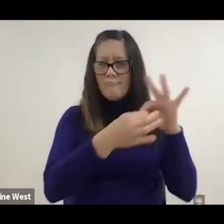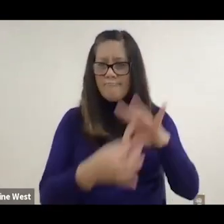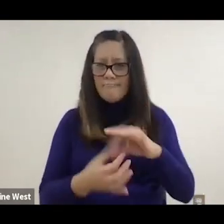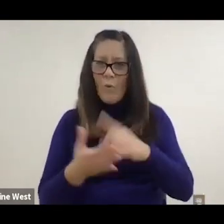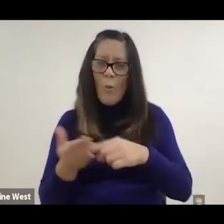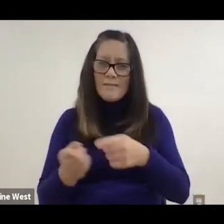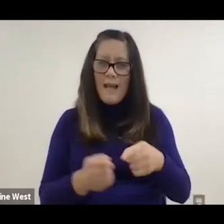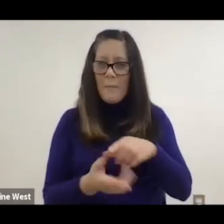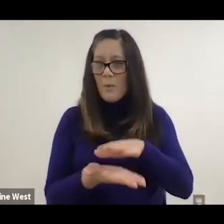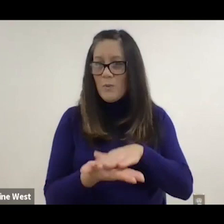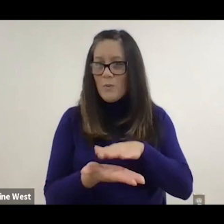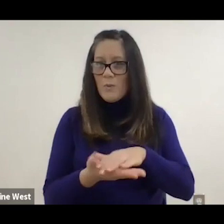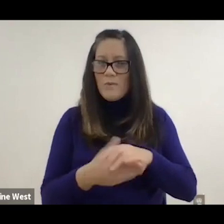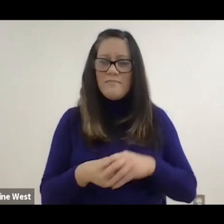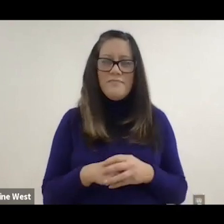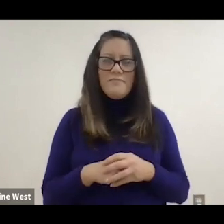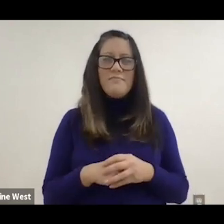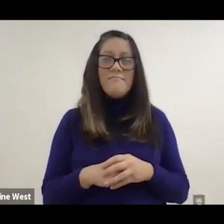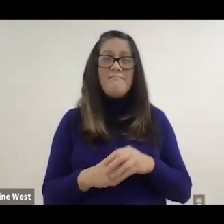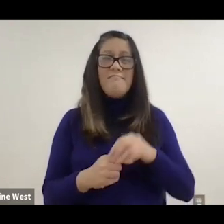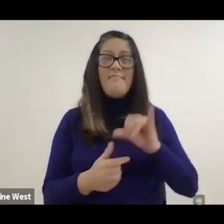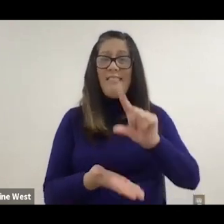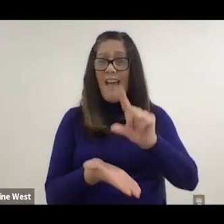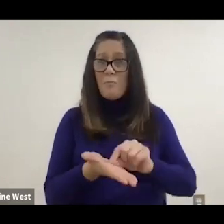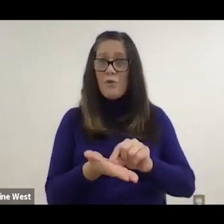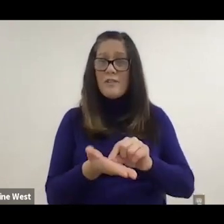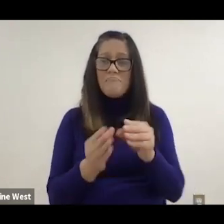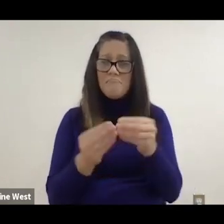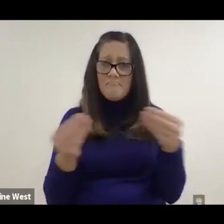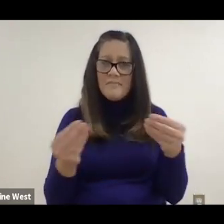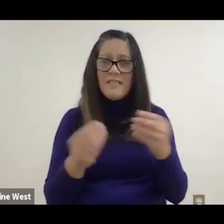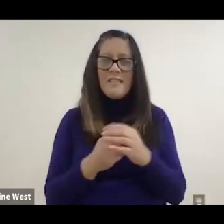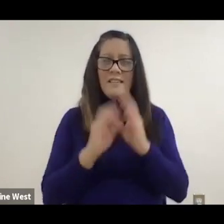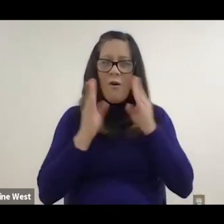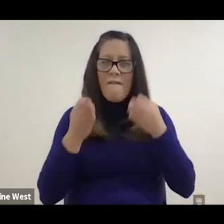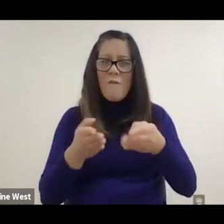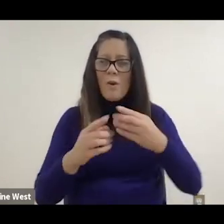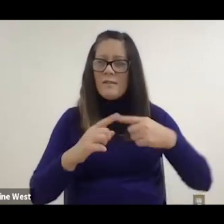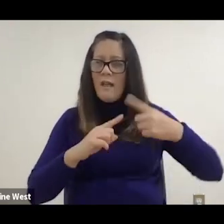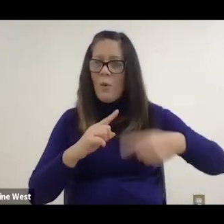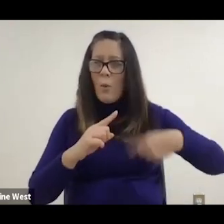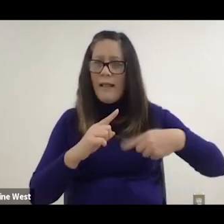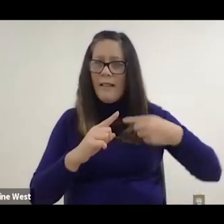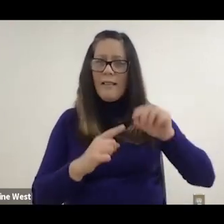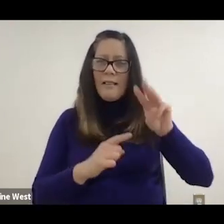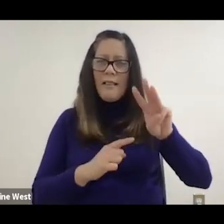the middle schoolers might be doing. And this issue was focused on the wheel.